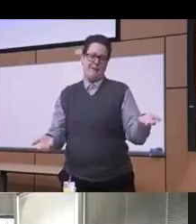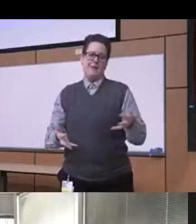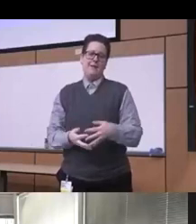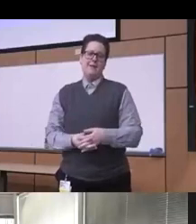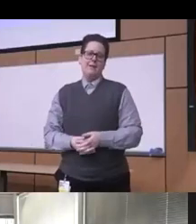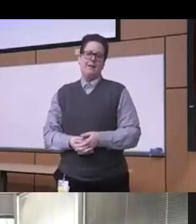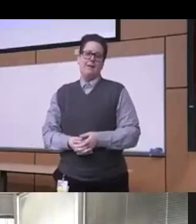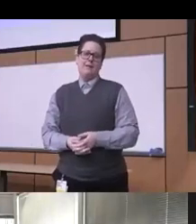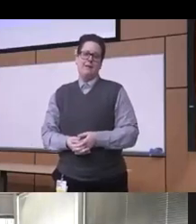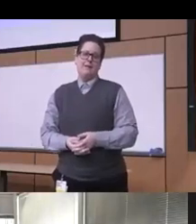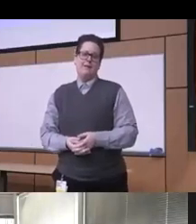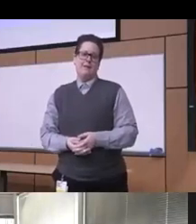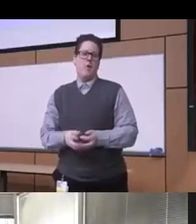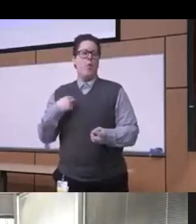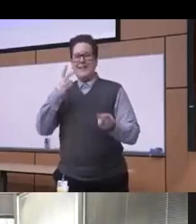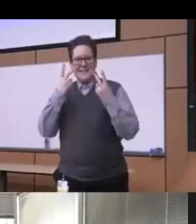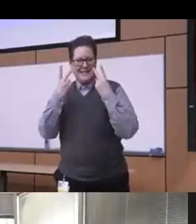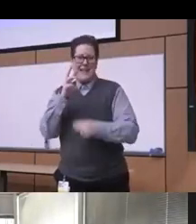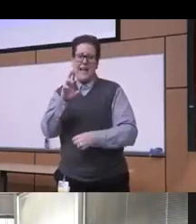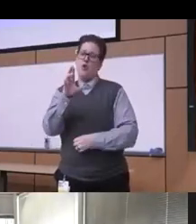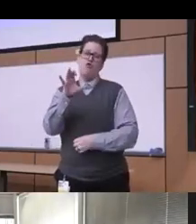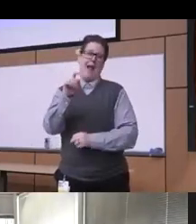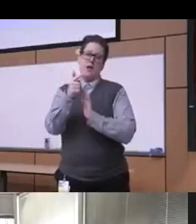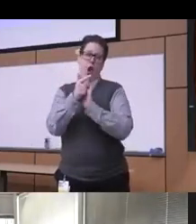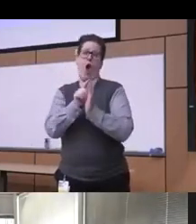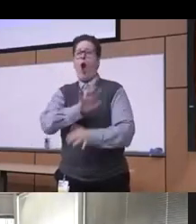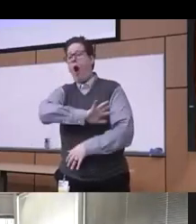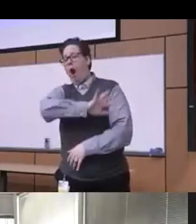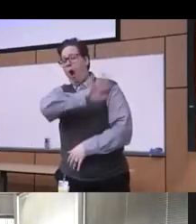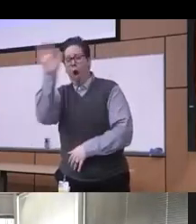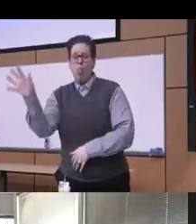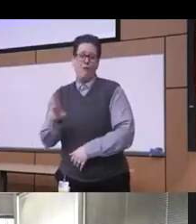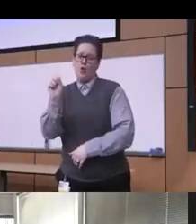the we're seeing these racist policies all across the US in different states on different levels so